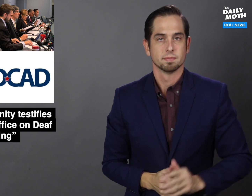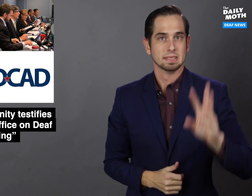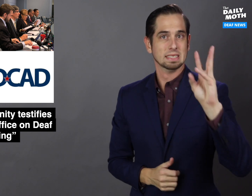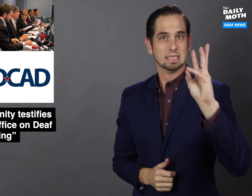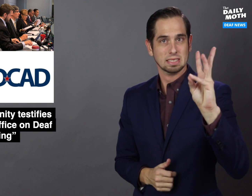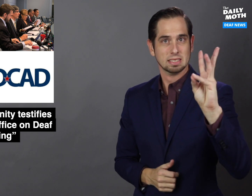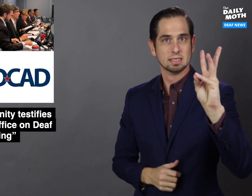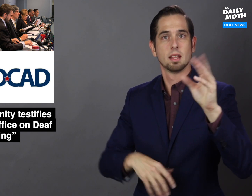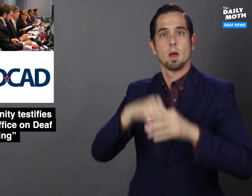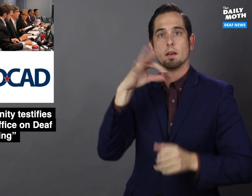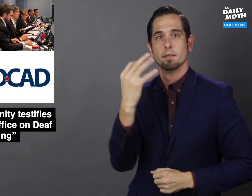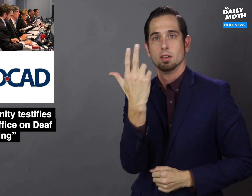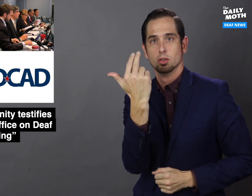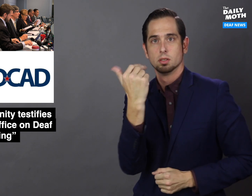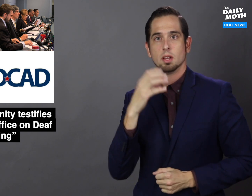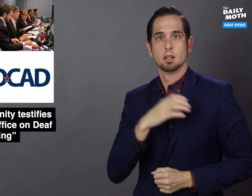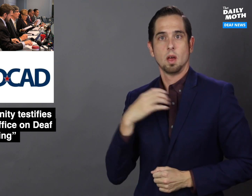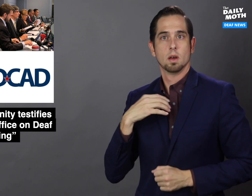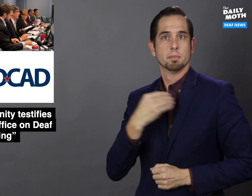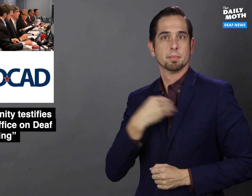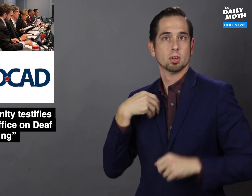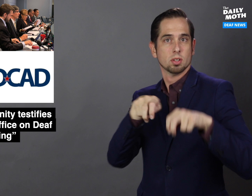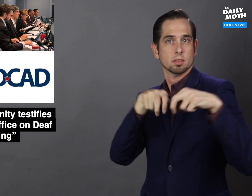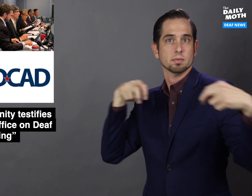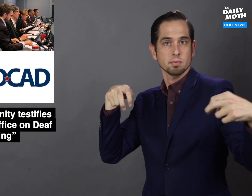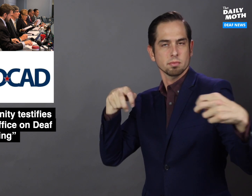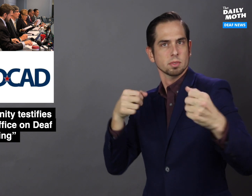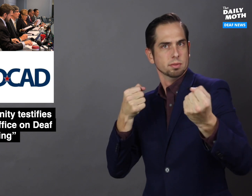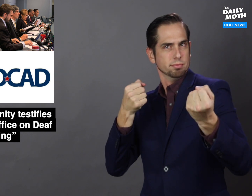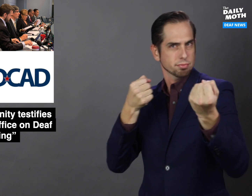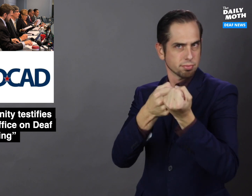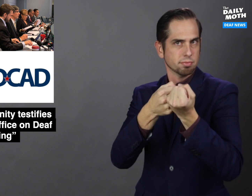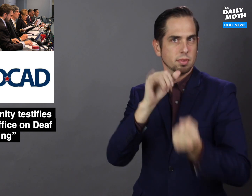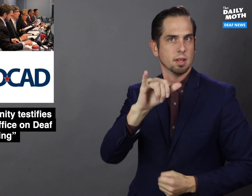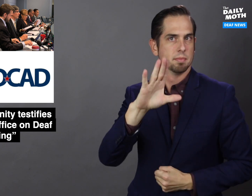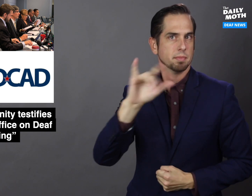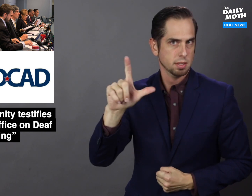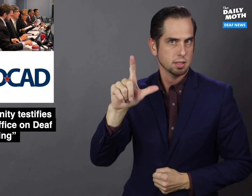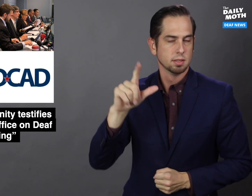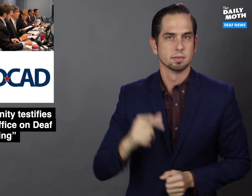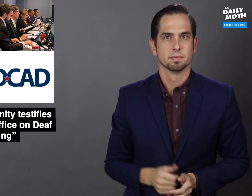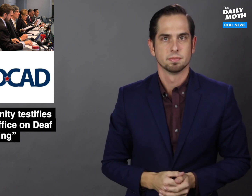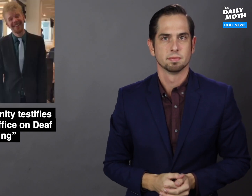Six out of 13 councilmembers sponsored the bill.